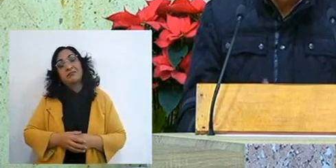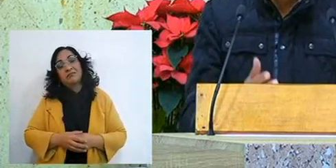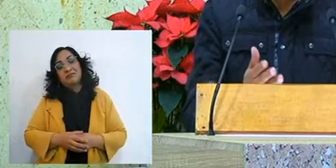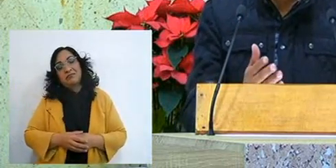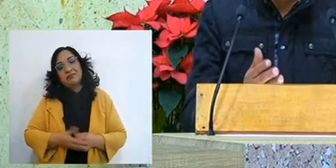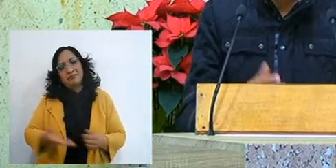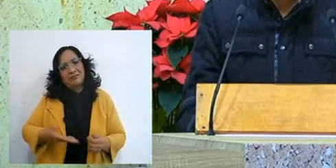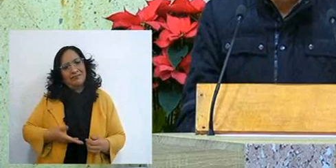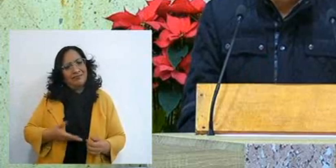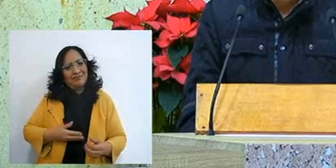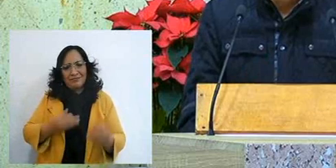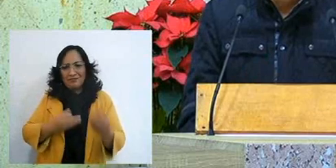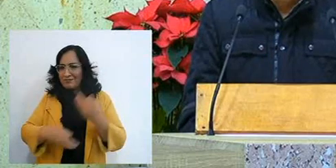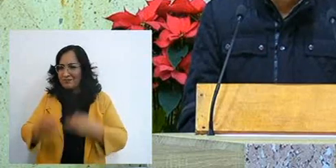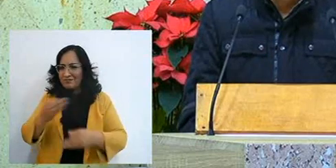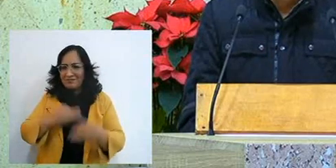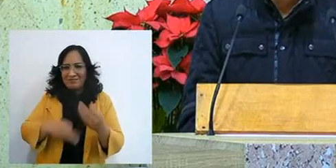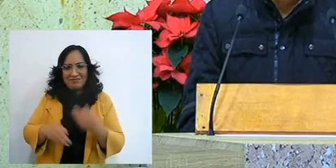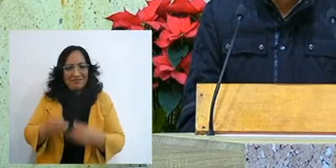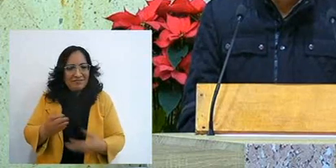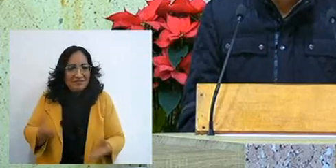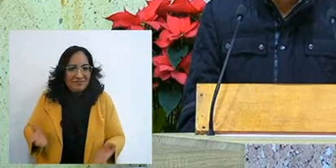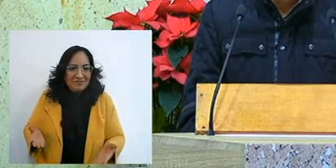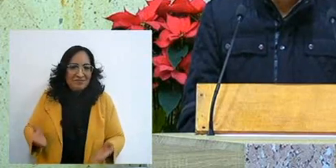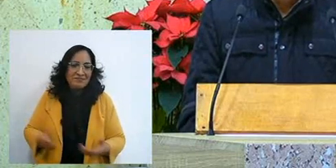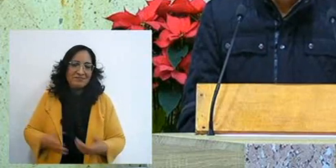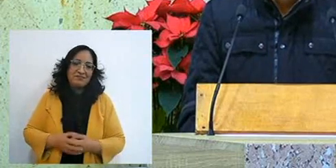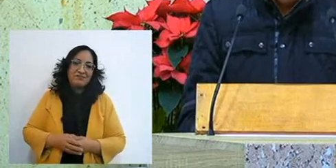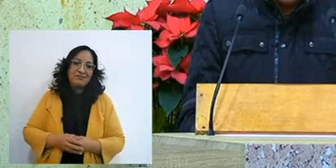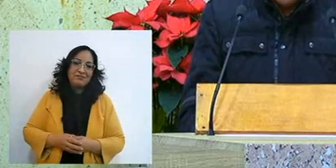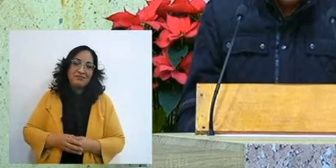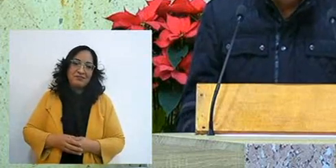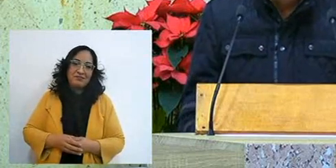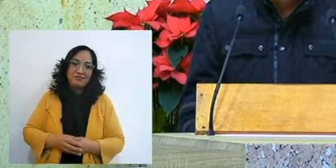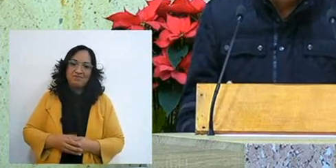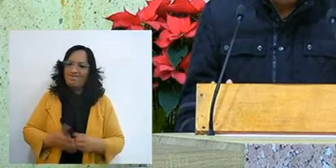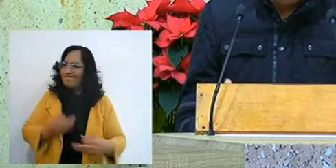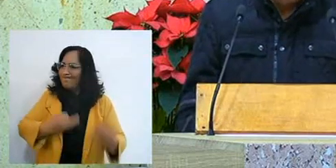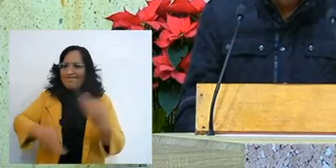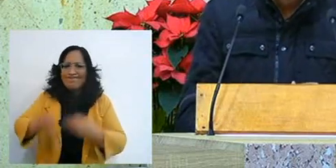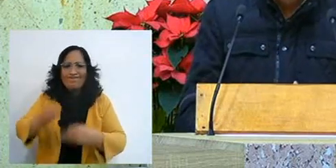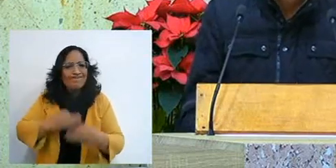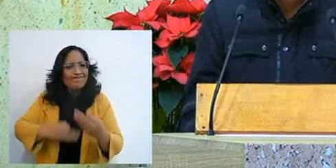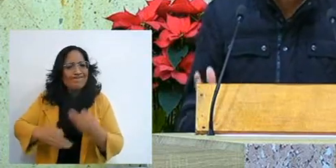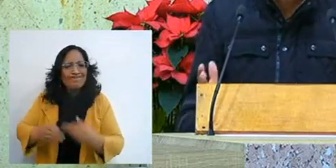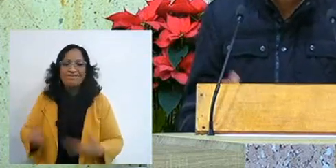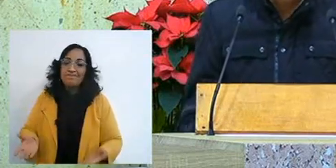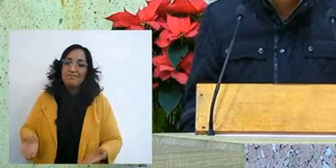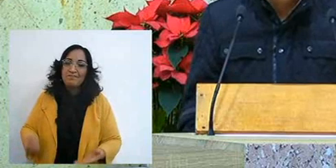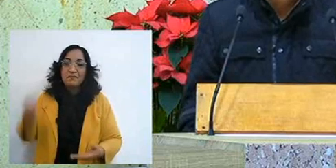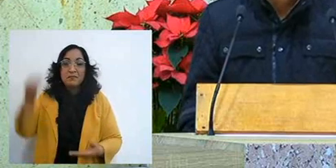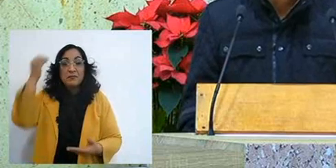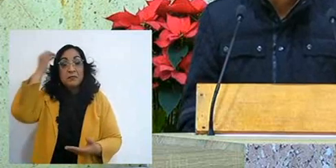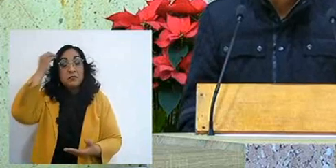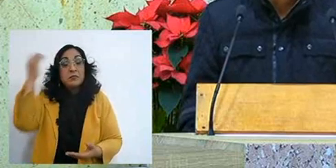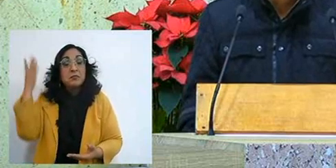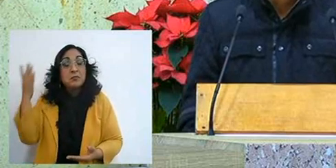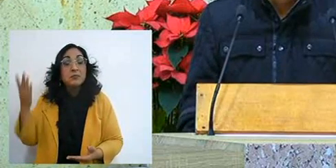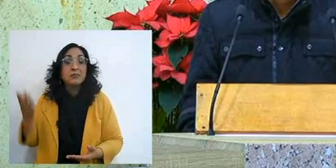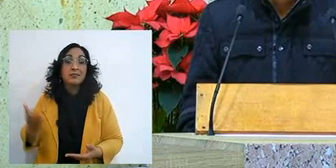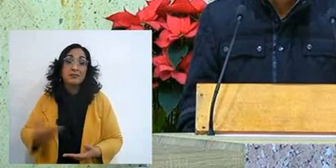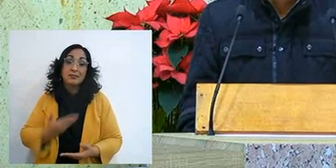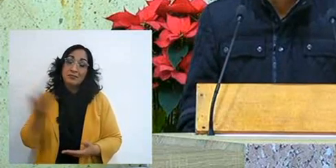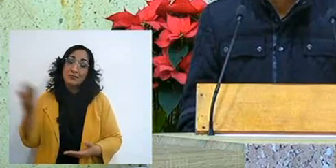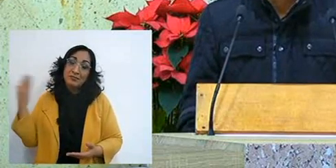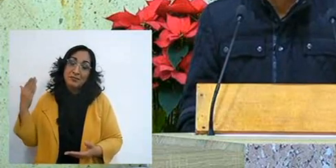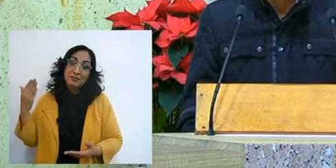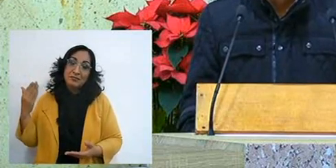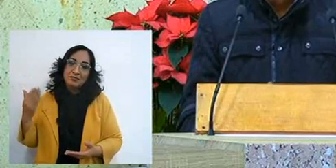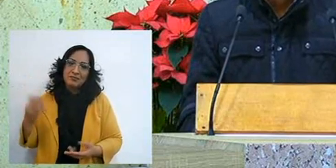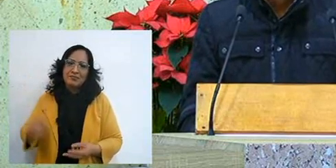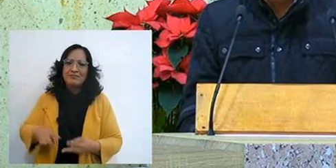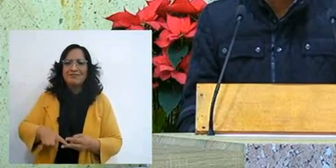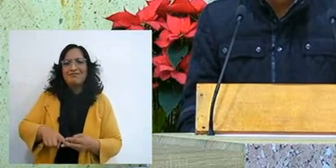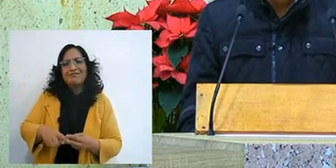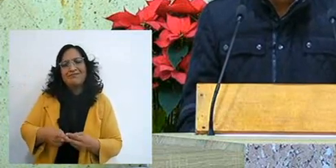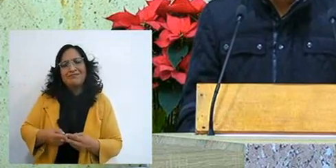having everything, absolutely everything, they forgot and began, as we saw it,